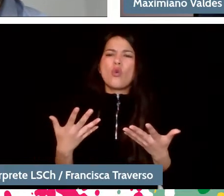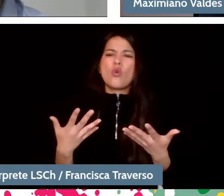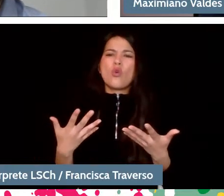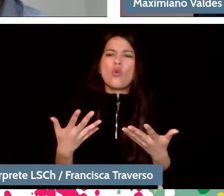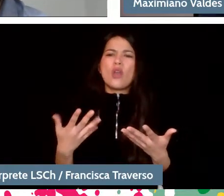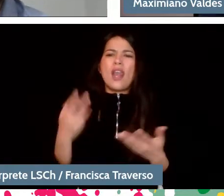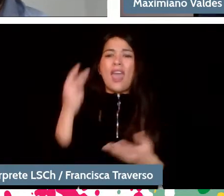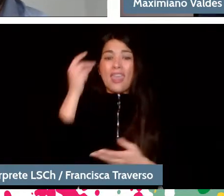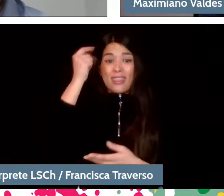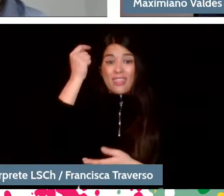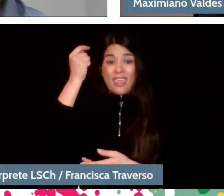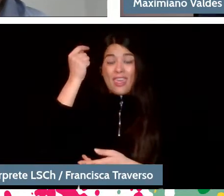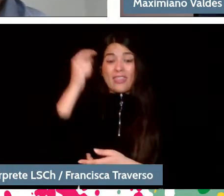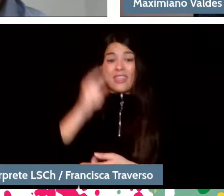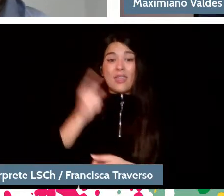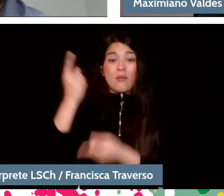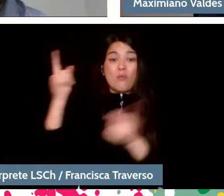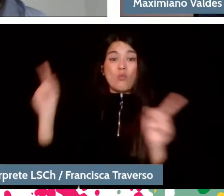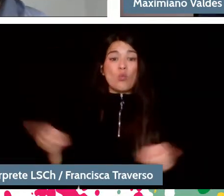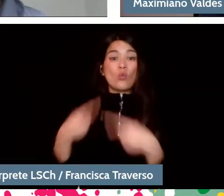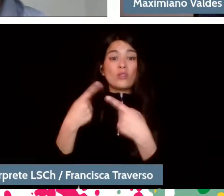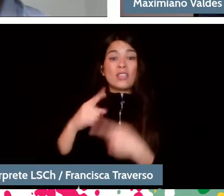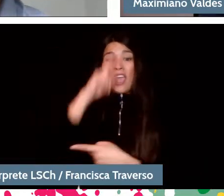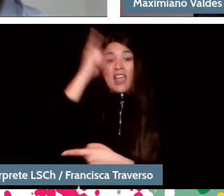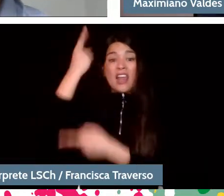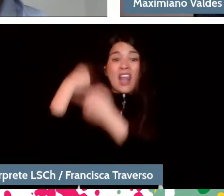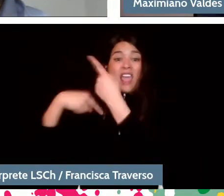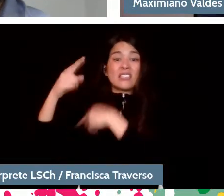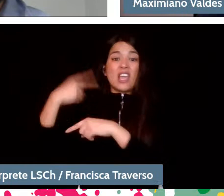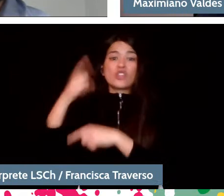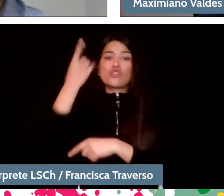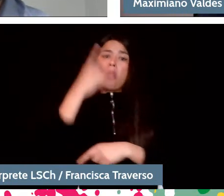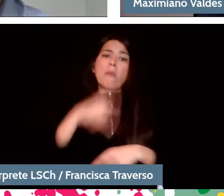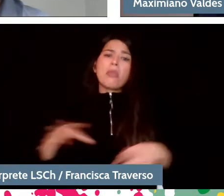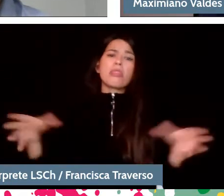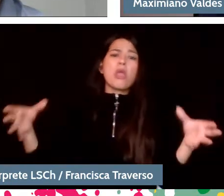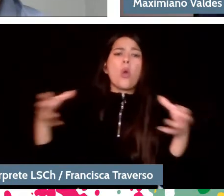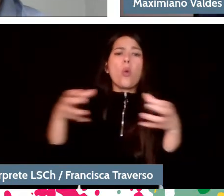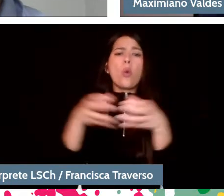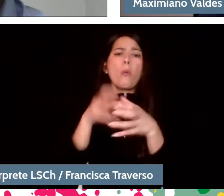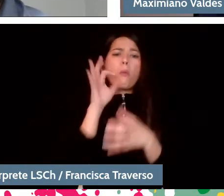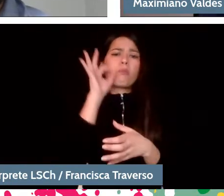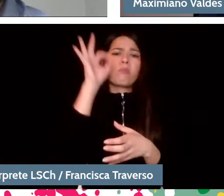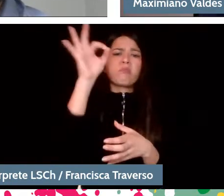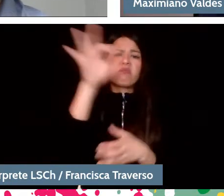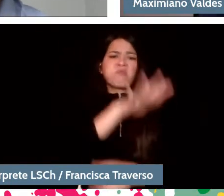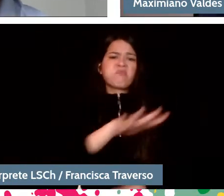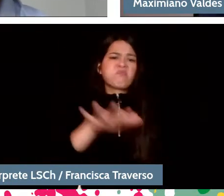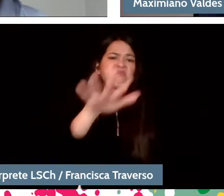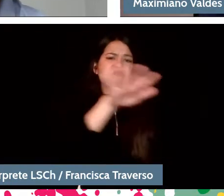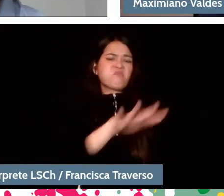of the great orchestras is elite music? And second part, if you think that composers